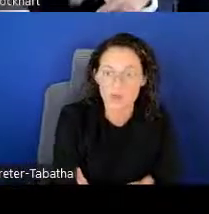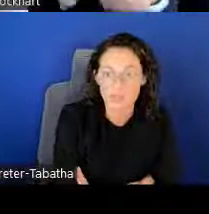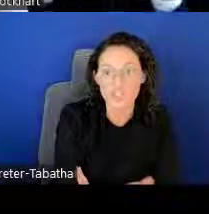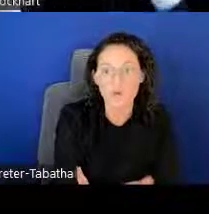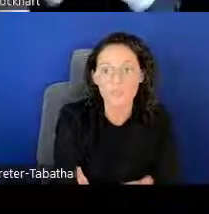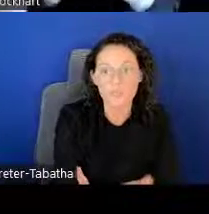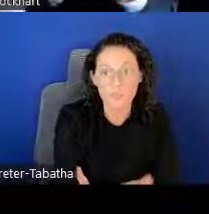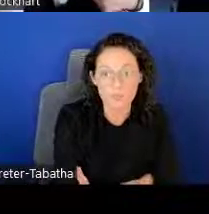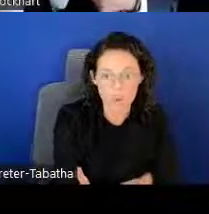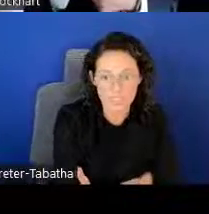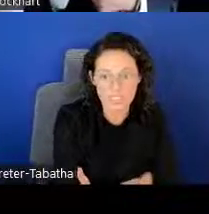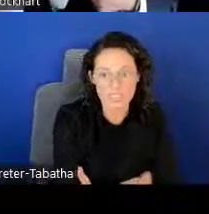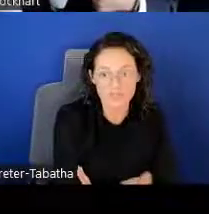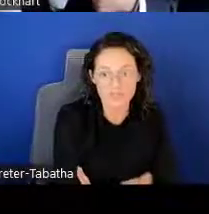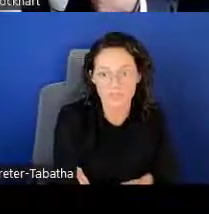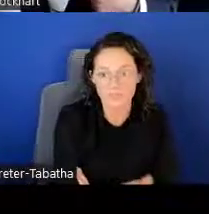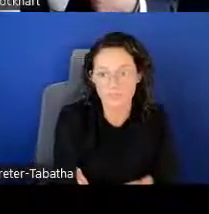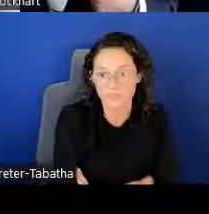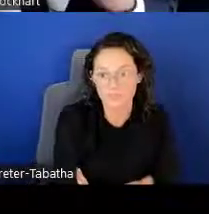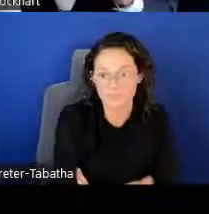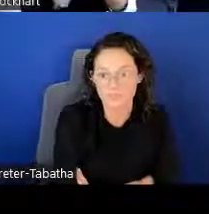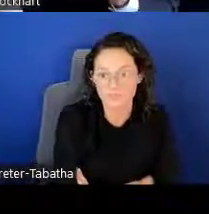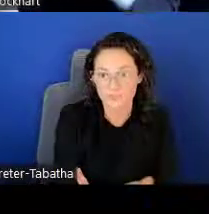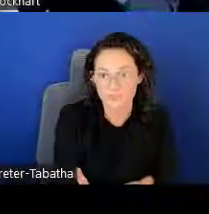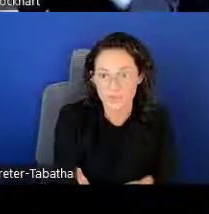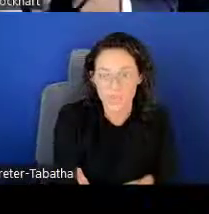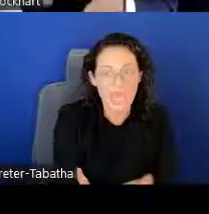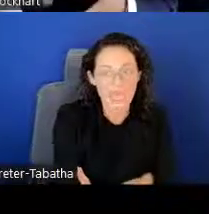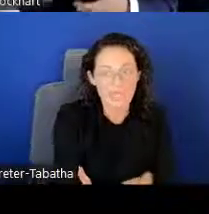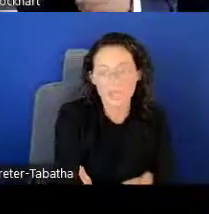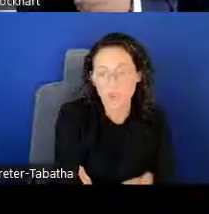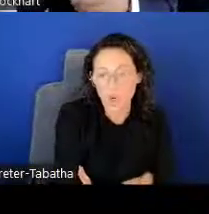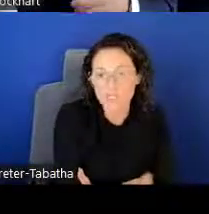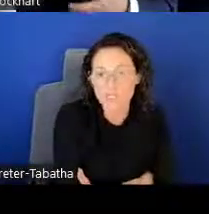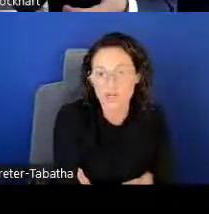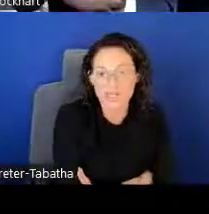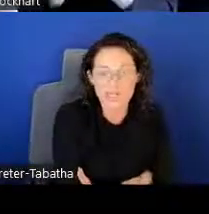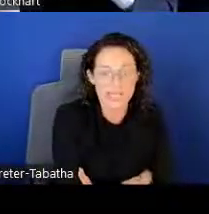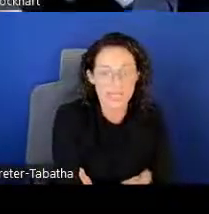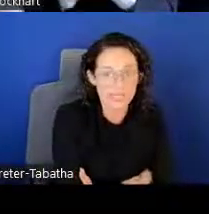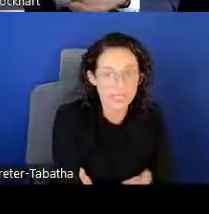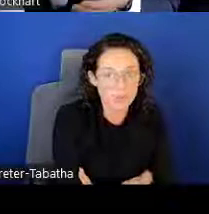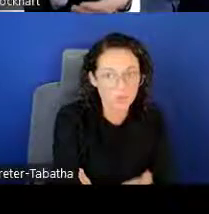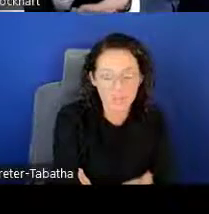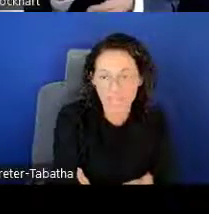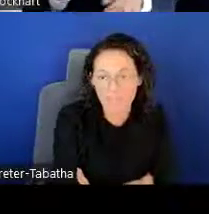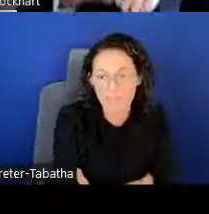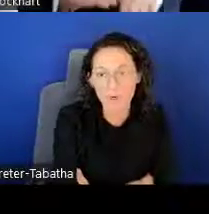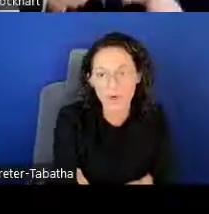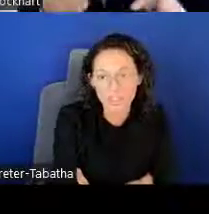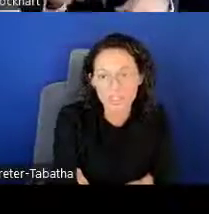Also important, any loans that are consolidated with a partner,